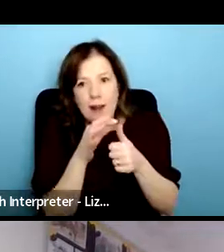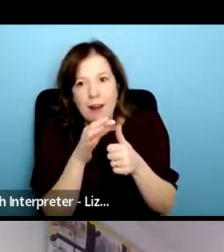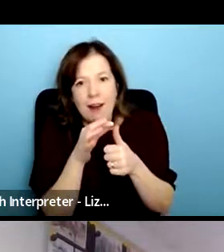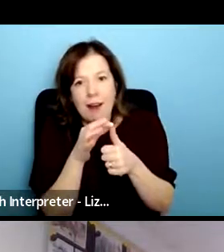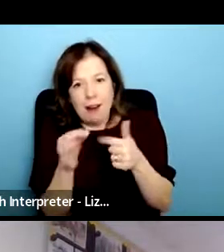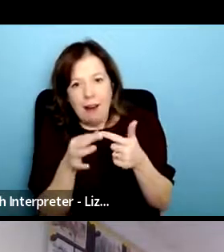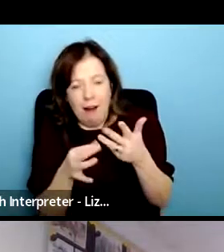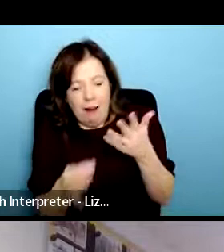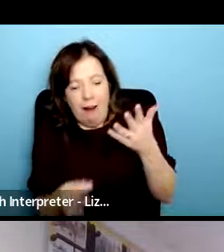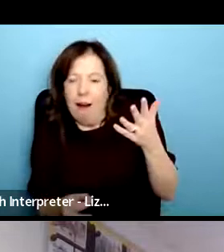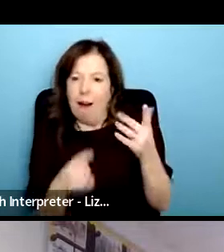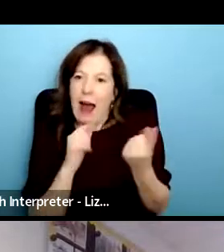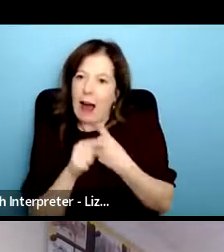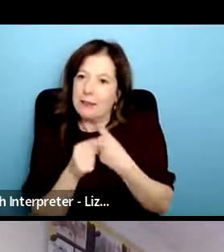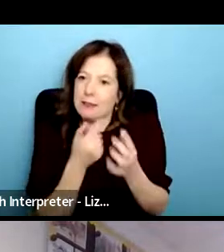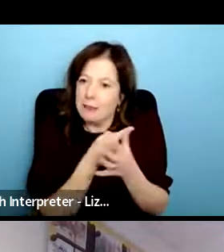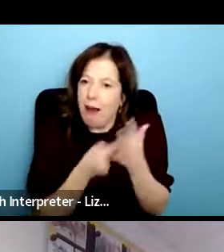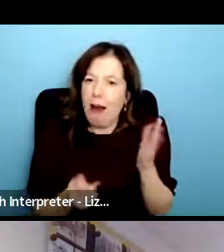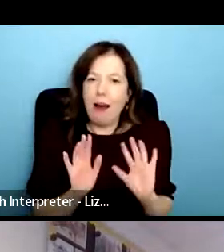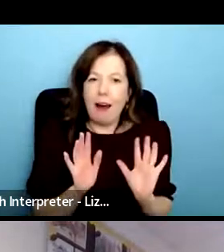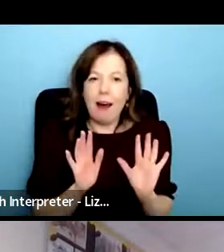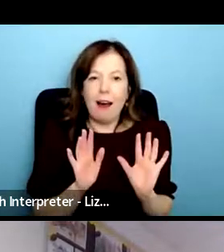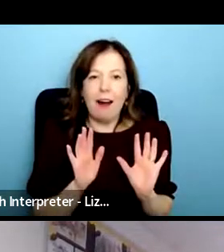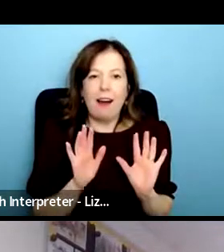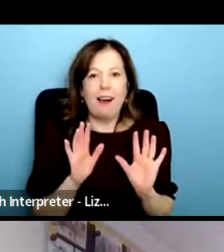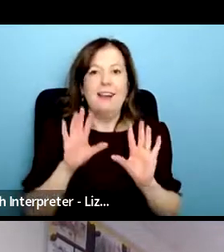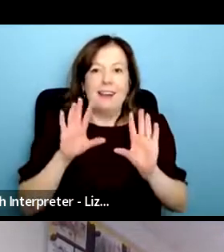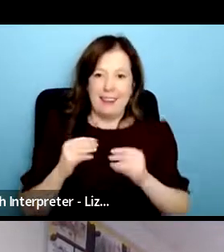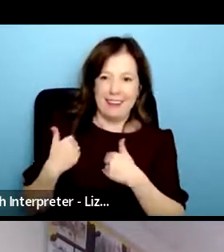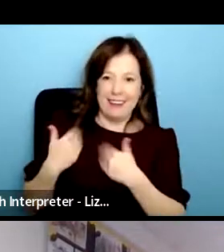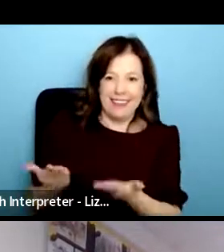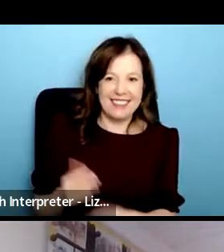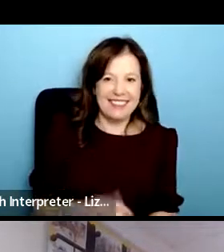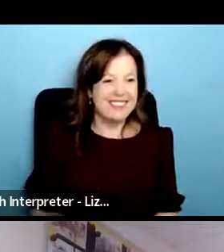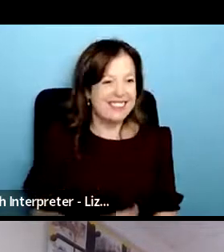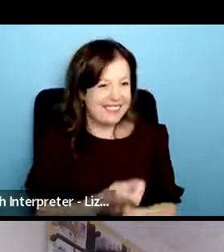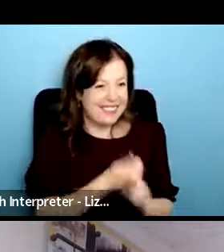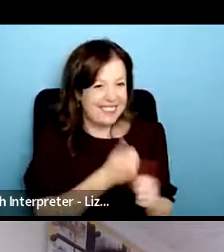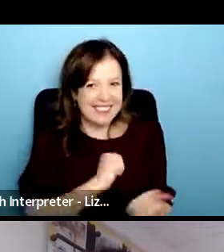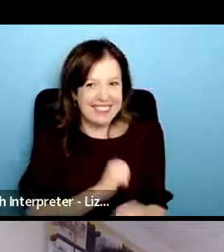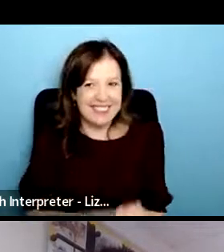things there so but i i'll i'll pause otherwise i'll just i can go on for a long time on this